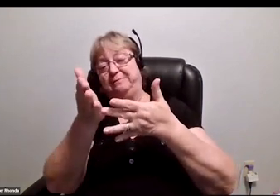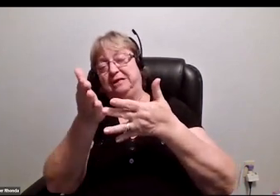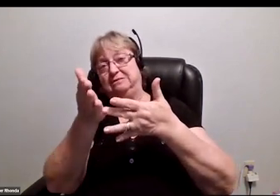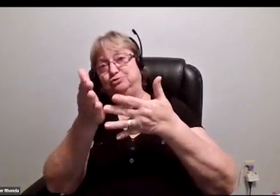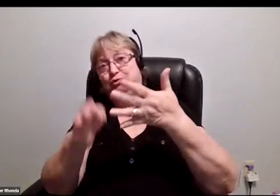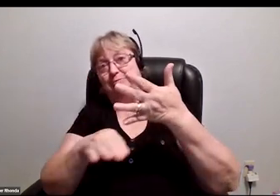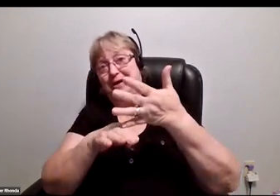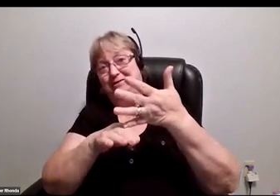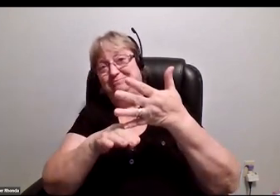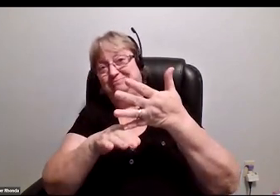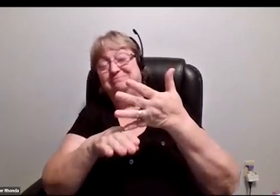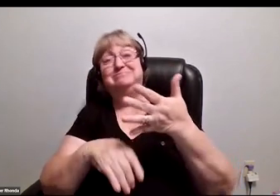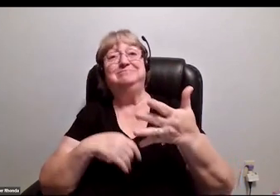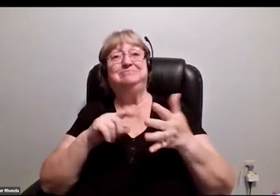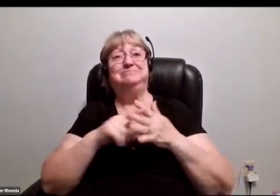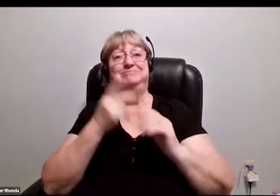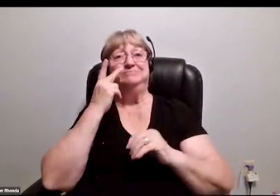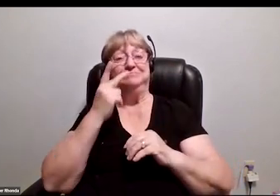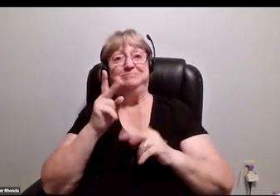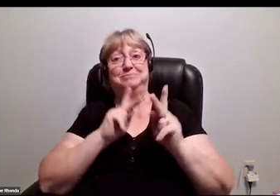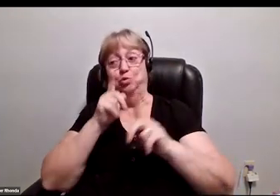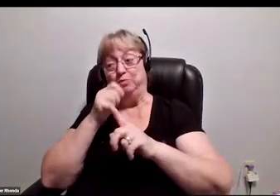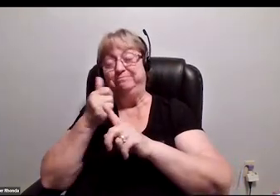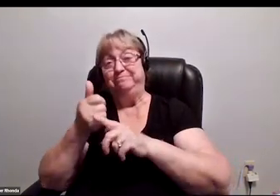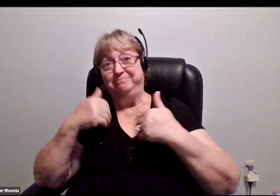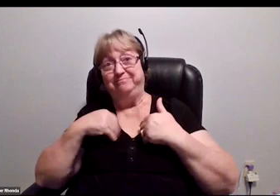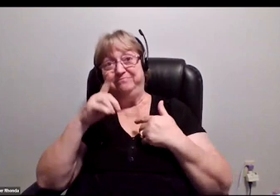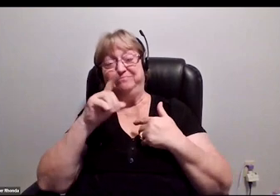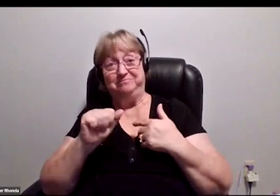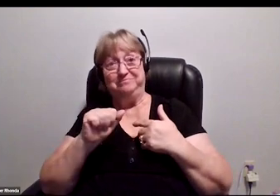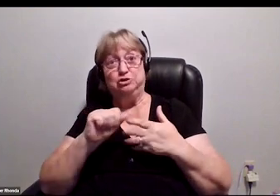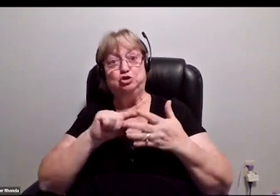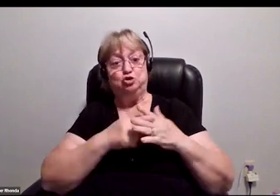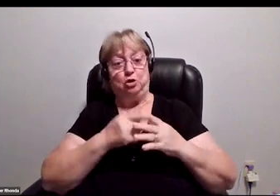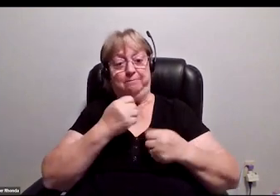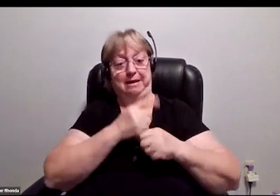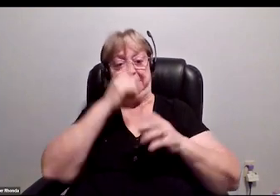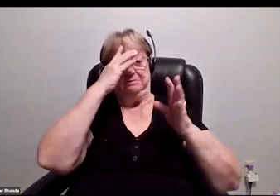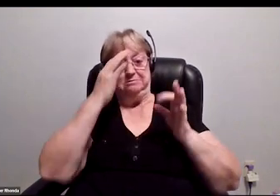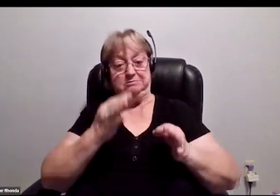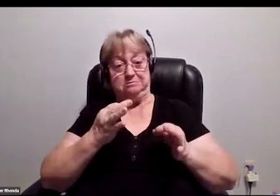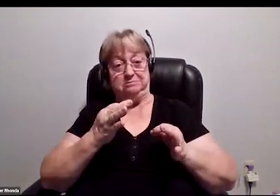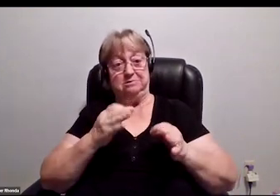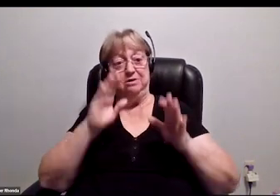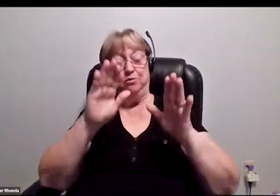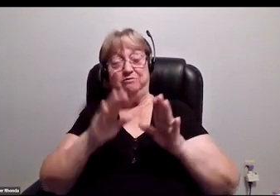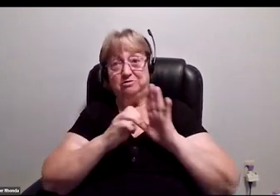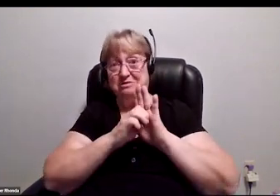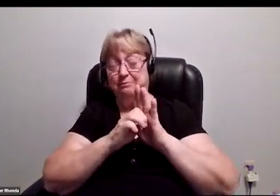we start seeing people with disabilities making the decisions. A great example is this. In the music industry,